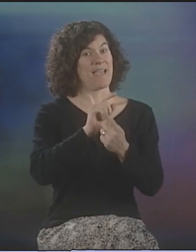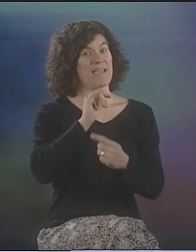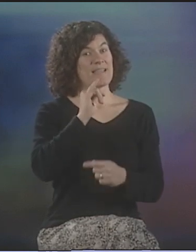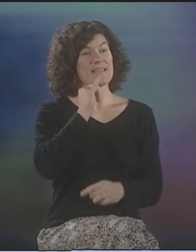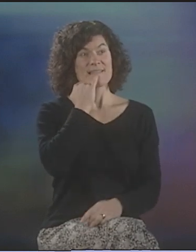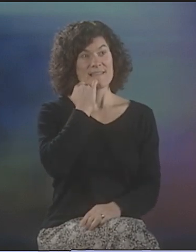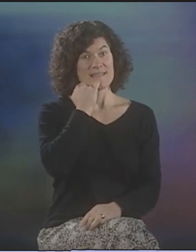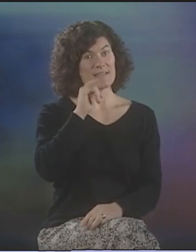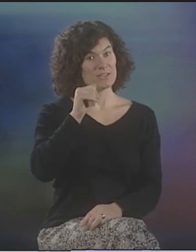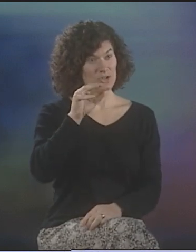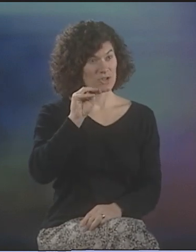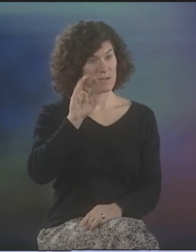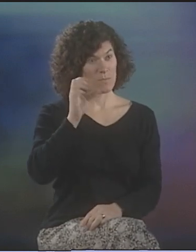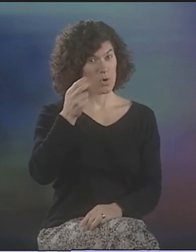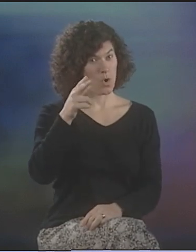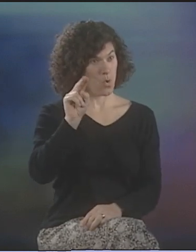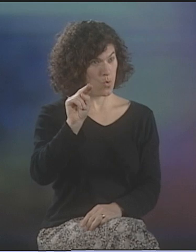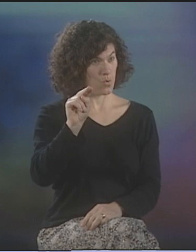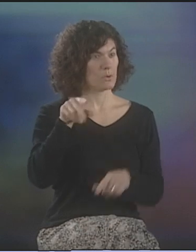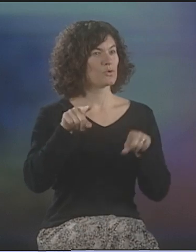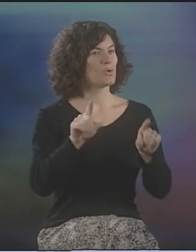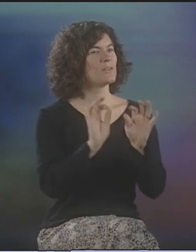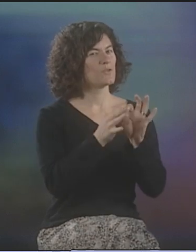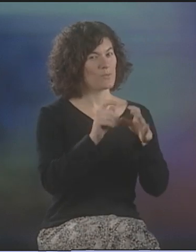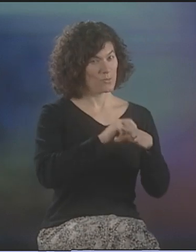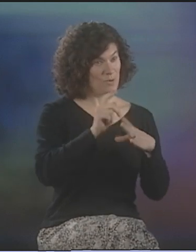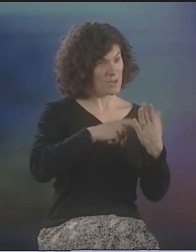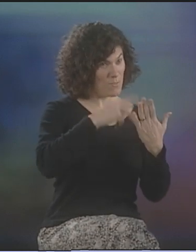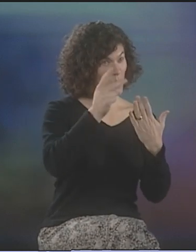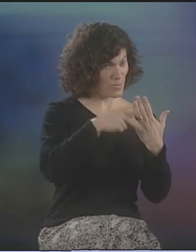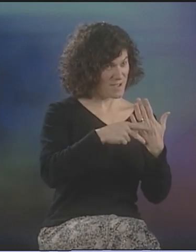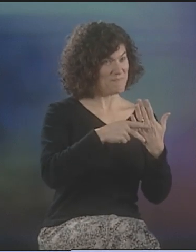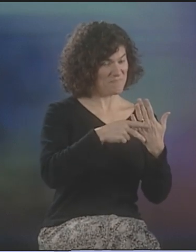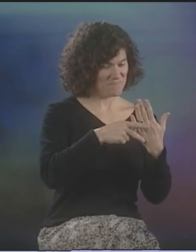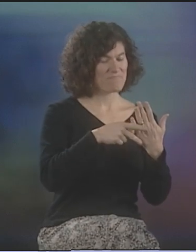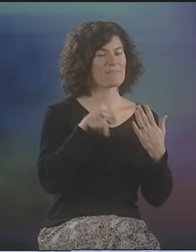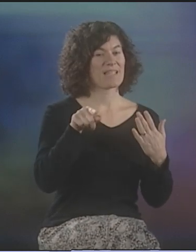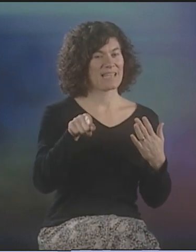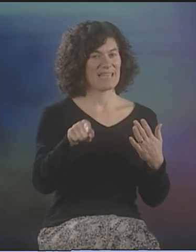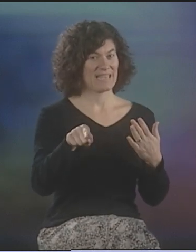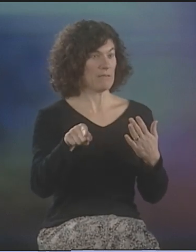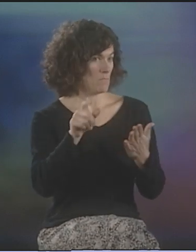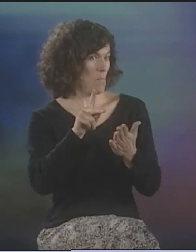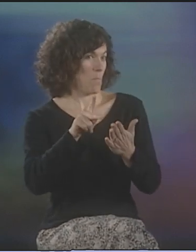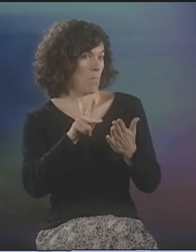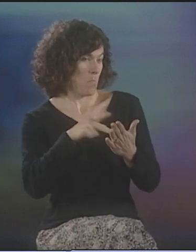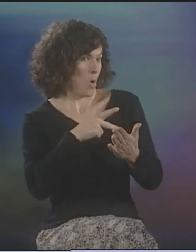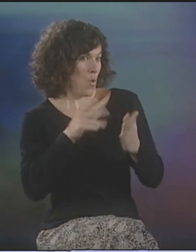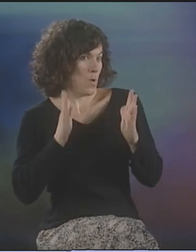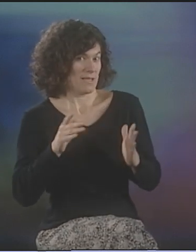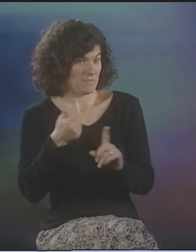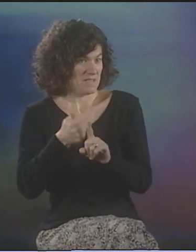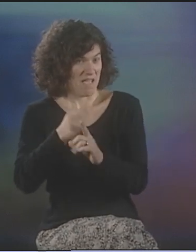I MET JIM COHN DURING THE INTERPRETER TRAINING PROGRAM HERE AT NTID, AND HE WAS A POET.